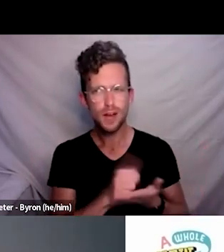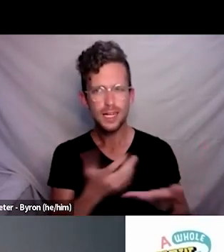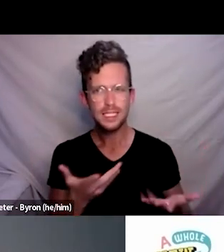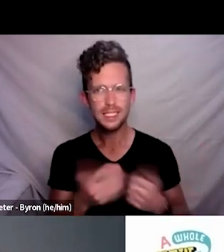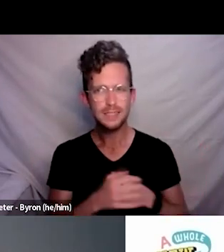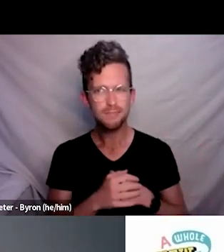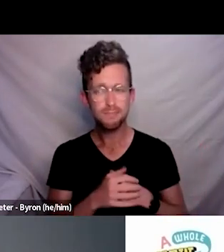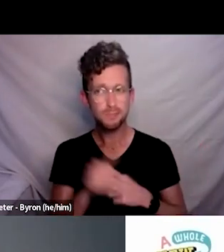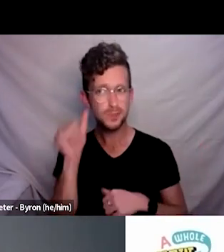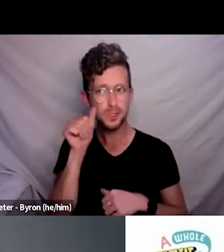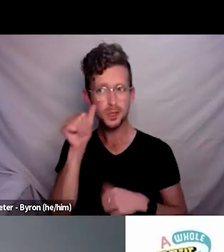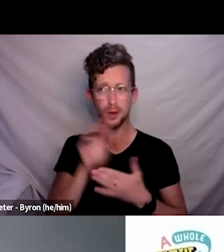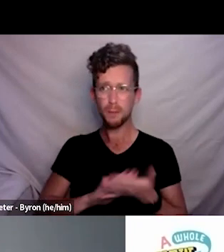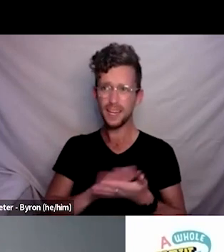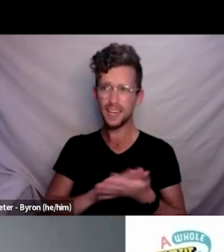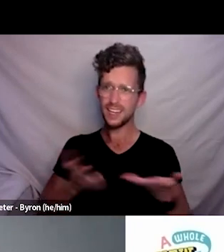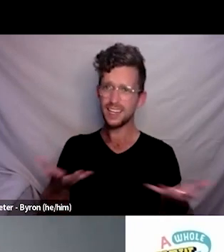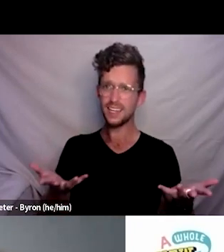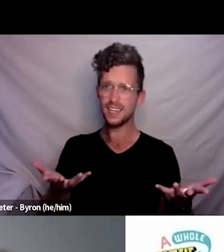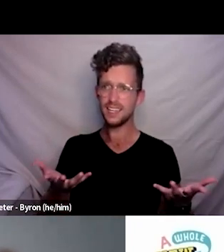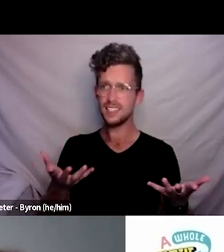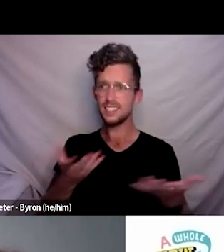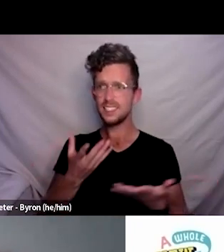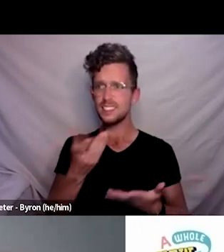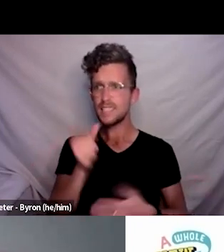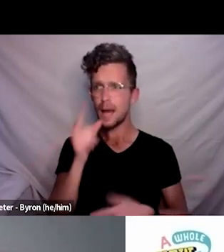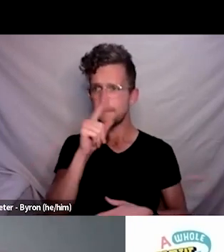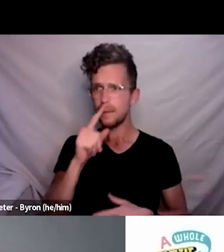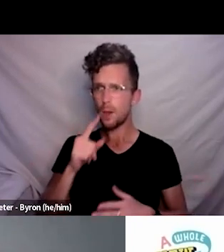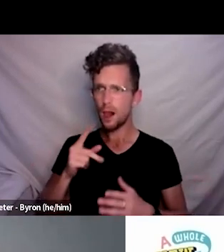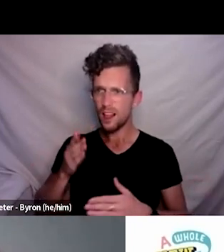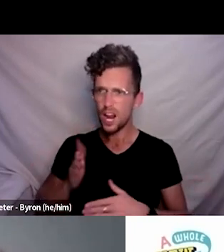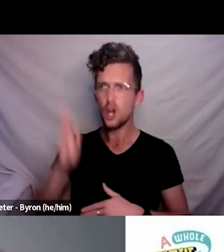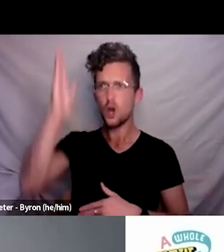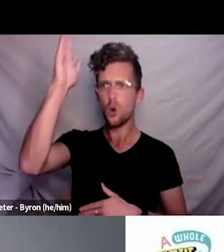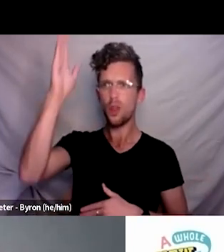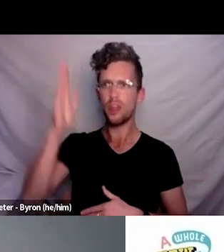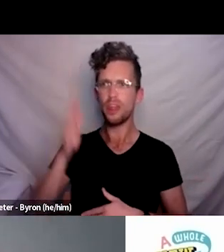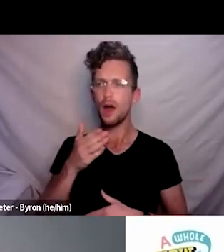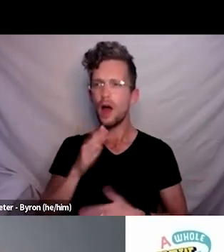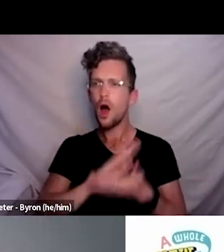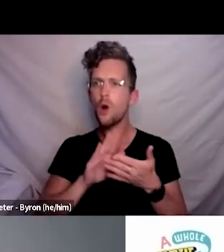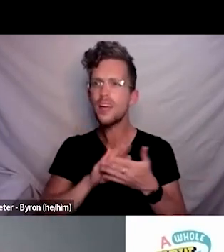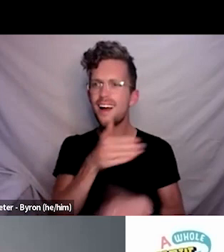I mean, we’ve got people in, out Rāwhiti that have got no power, people in Te Hokianga who’ve got no power.